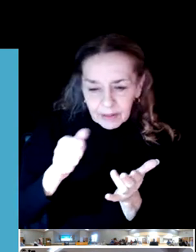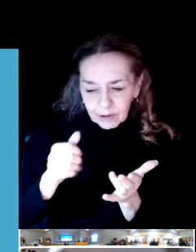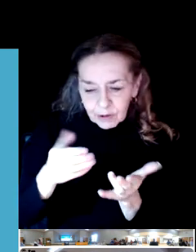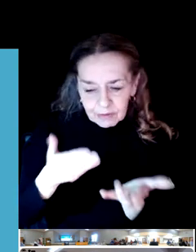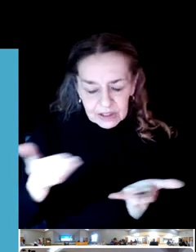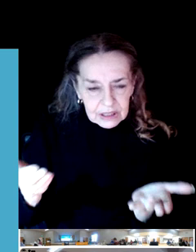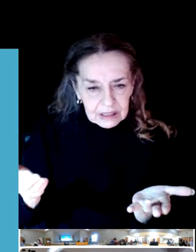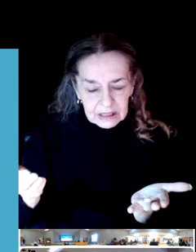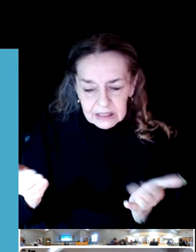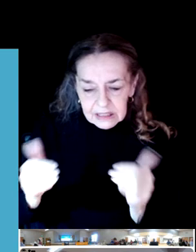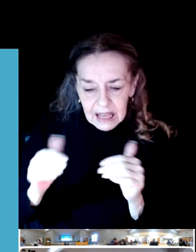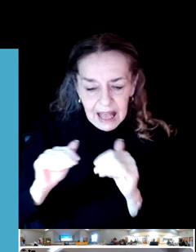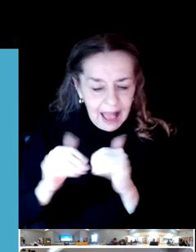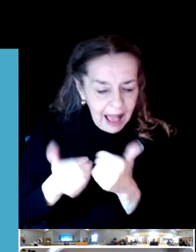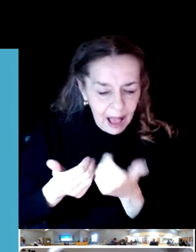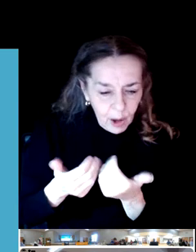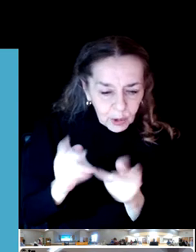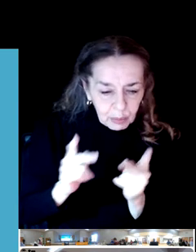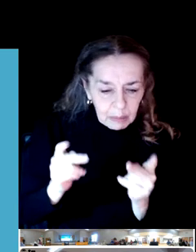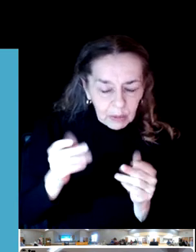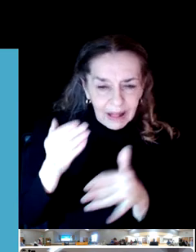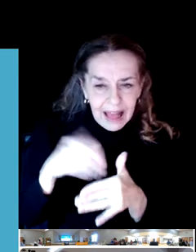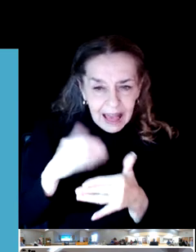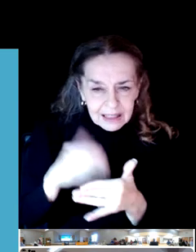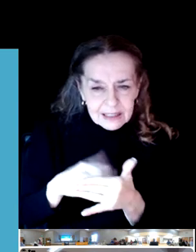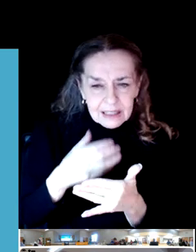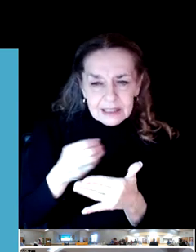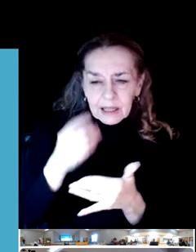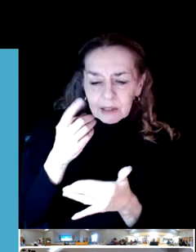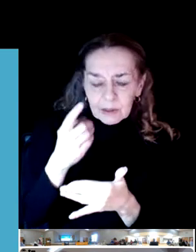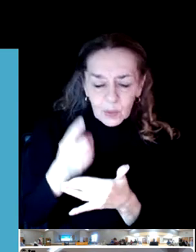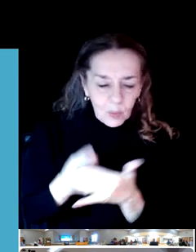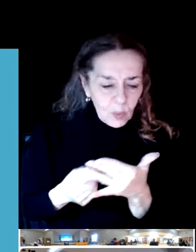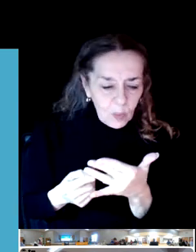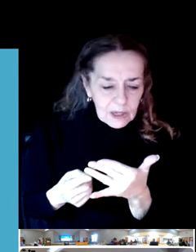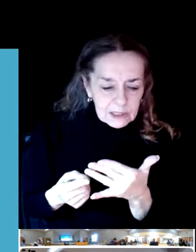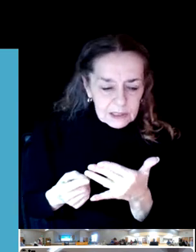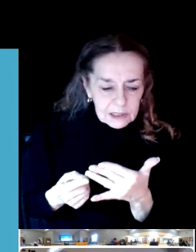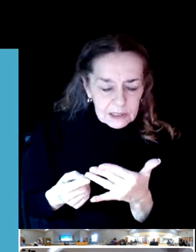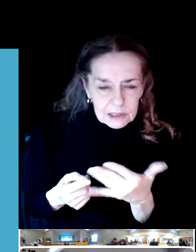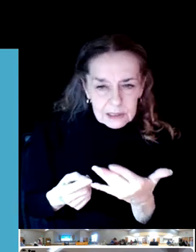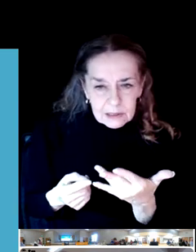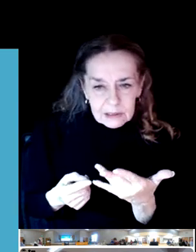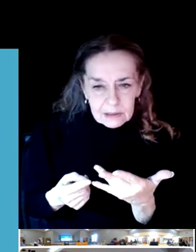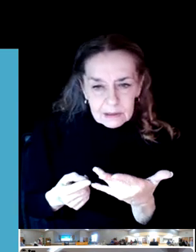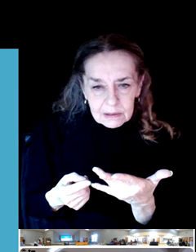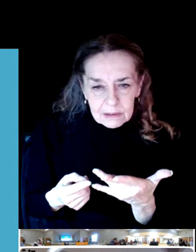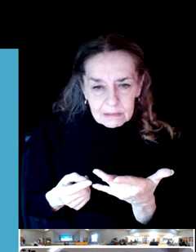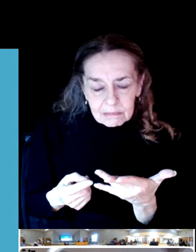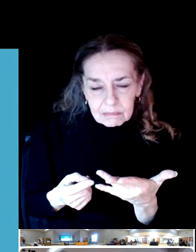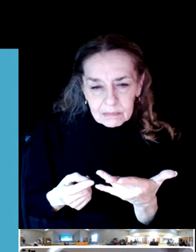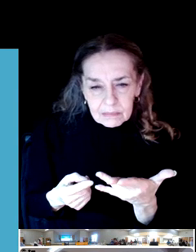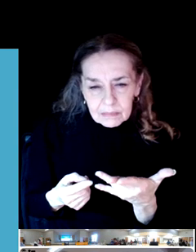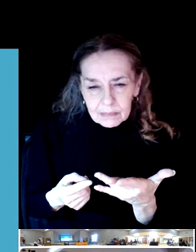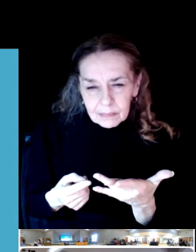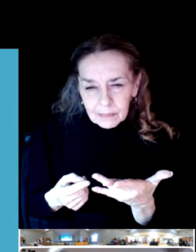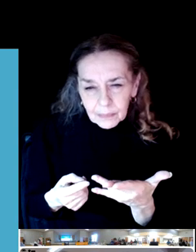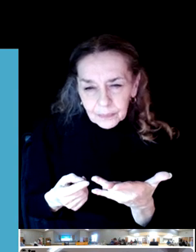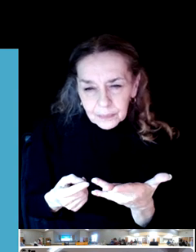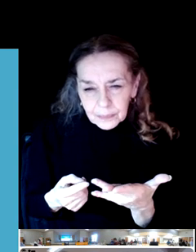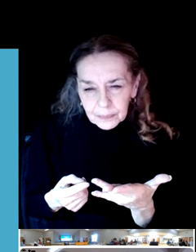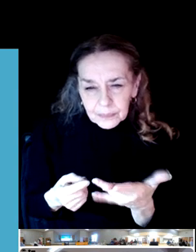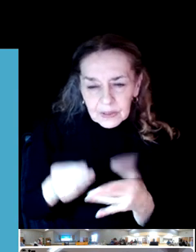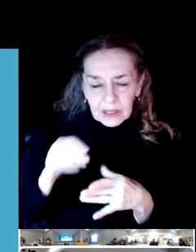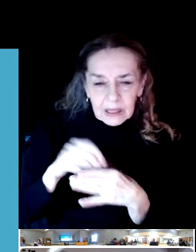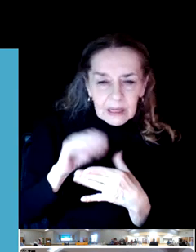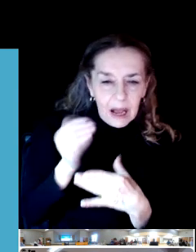and what's available to each and every and kind of we'll call it Crosstab in our data